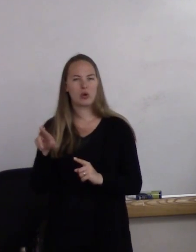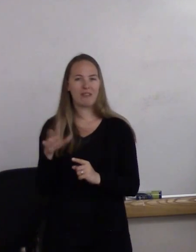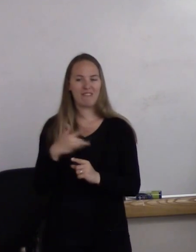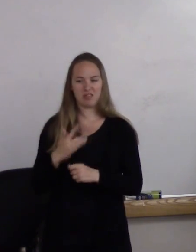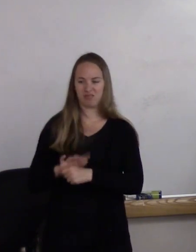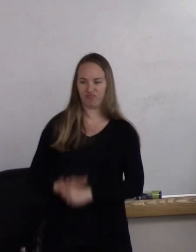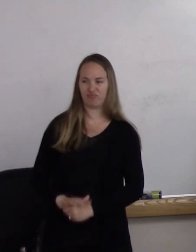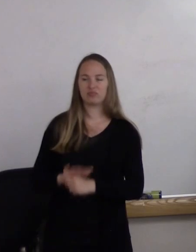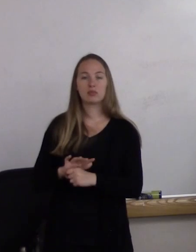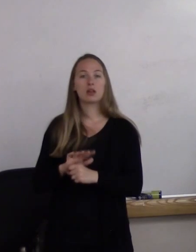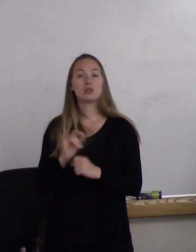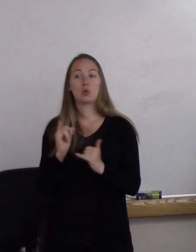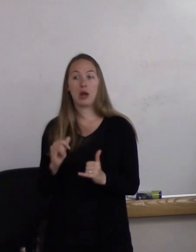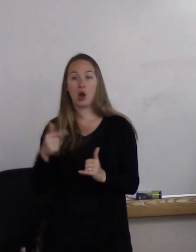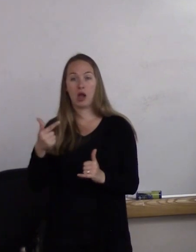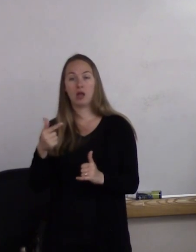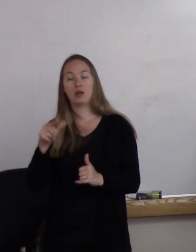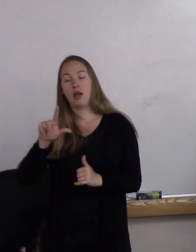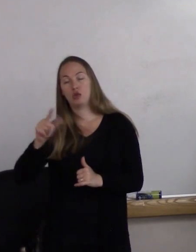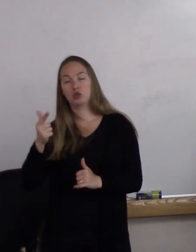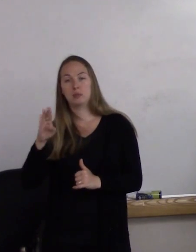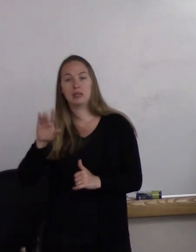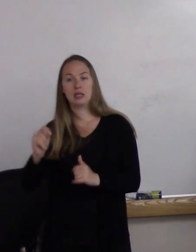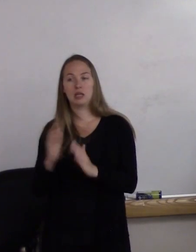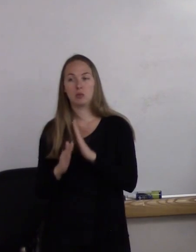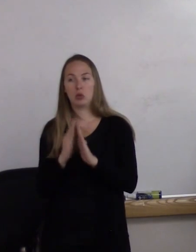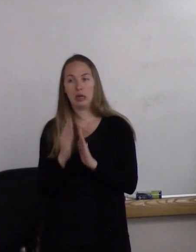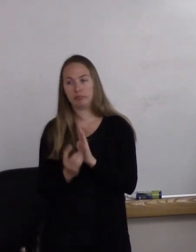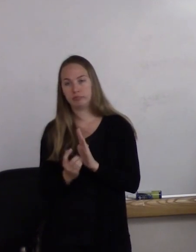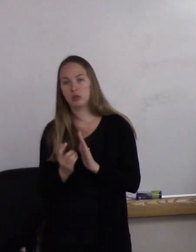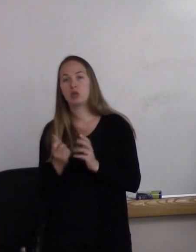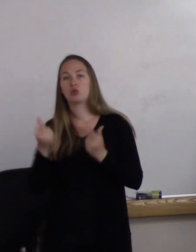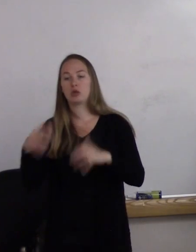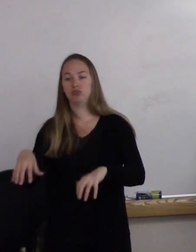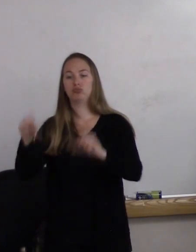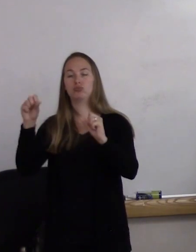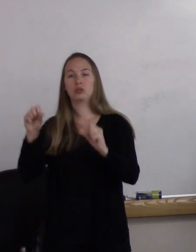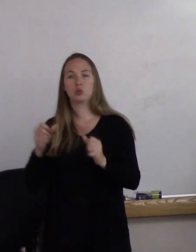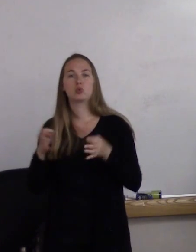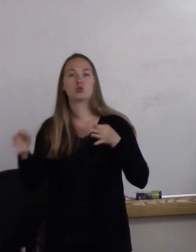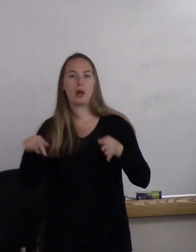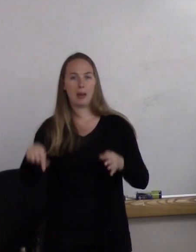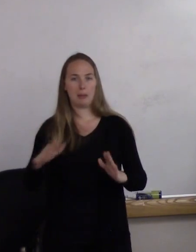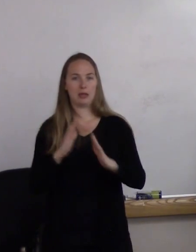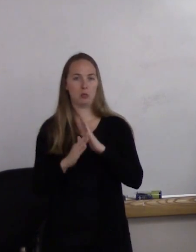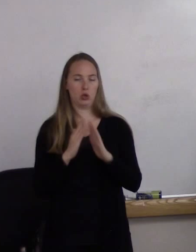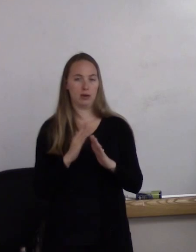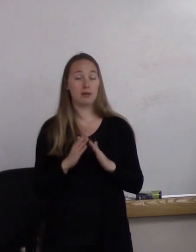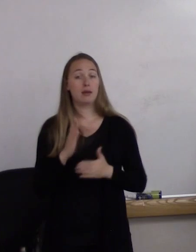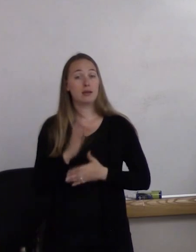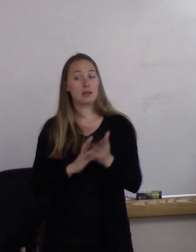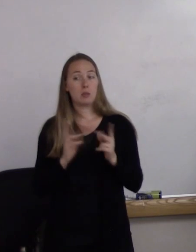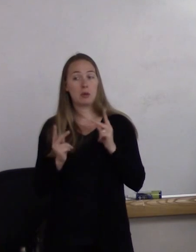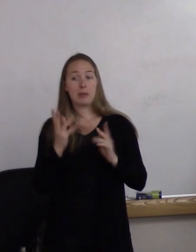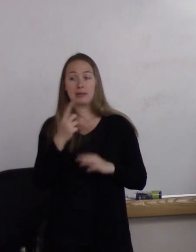And so they've adopted it as a way to describe the community. Some people may say that they identify as being queer